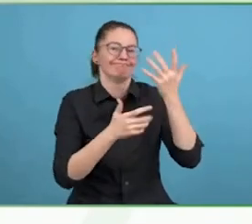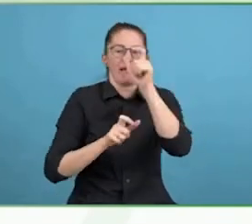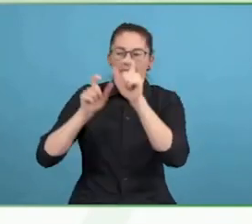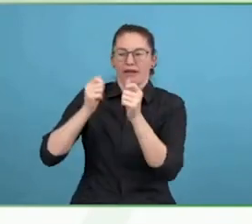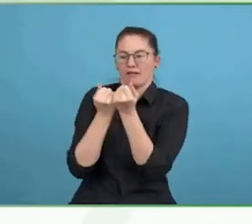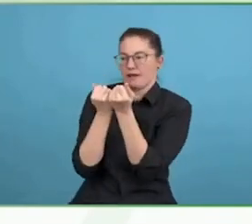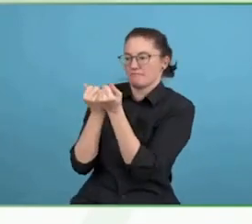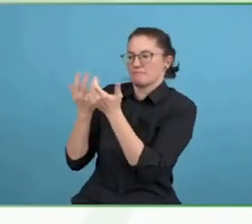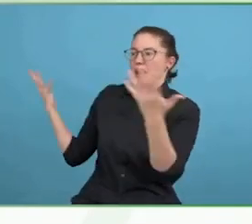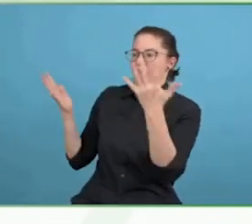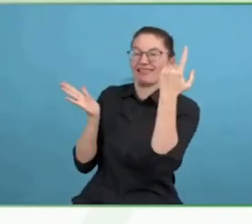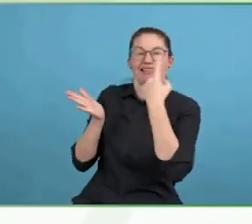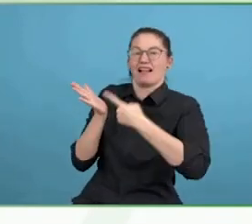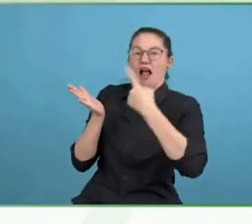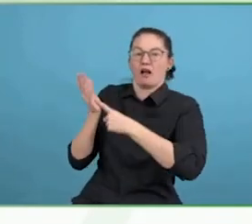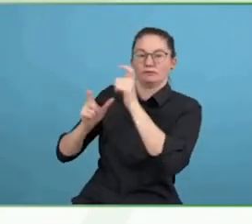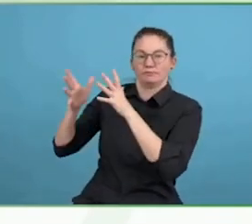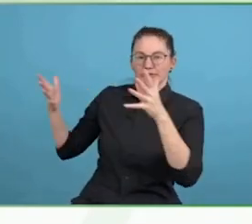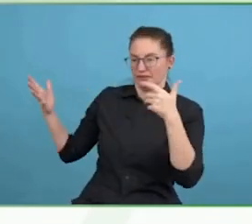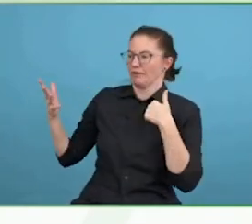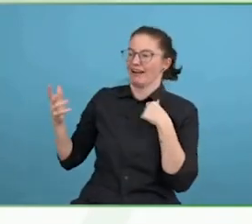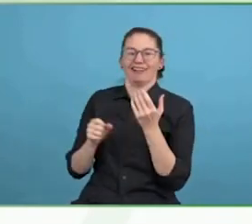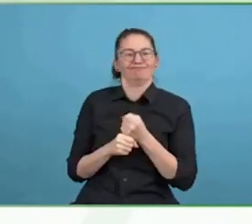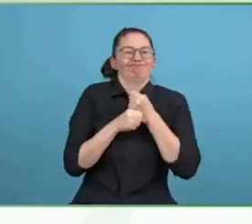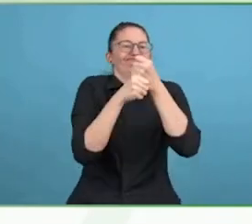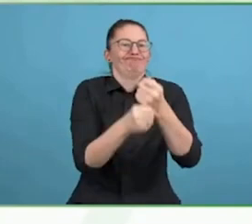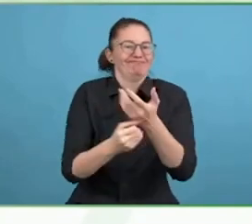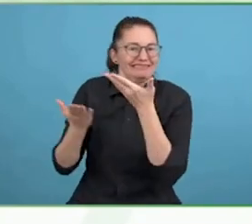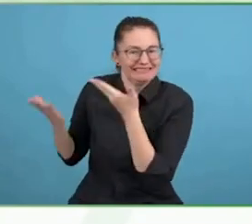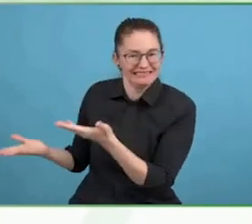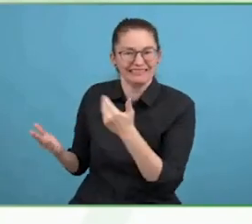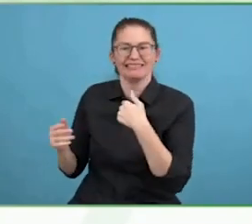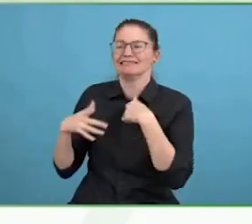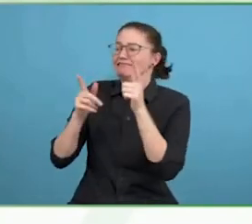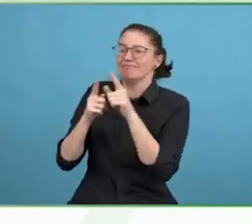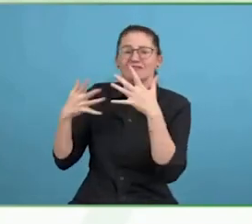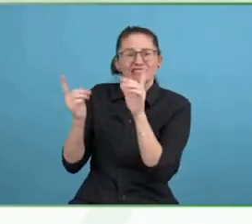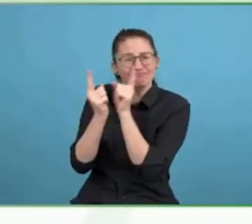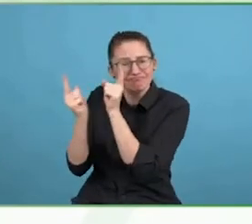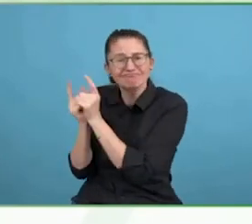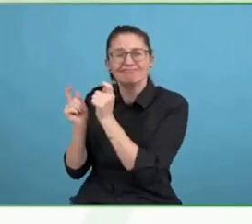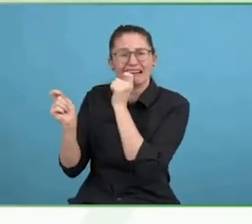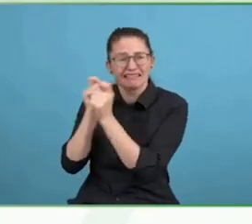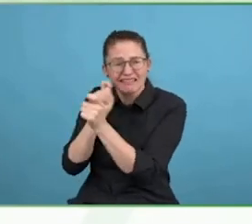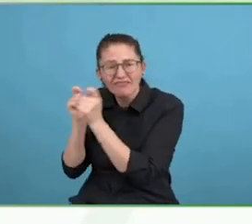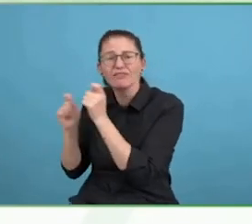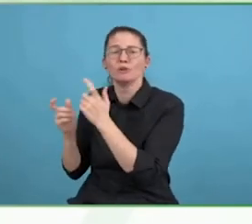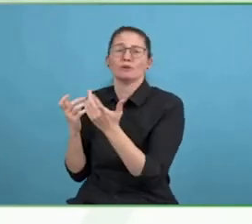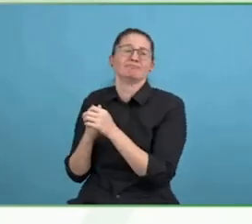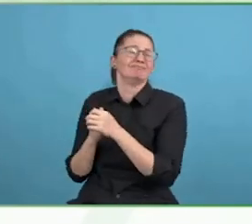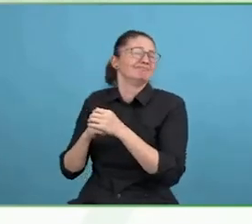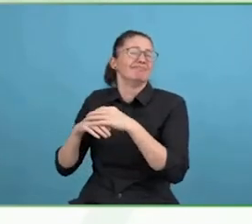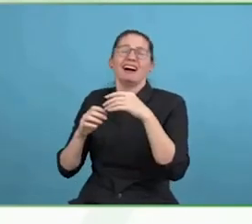Now, he was incredibly strong willed man. We got on, laughed a lot and we had a really good chat that day.